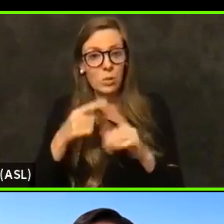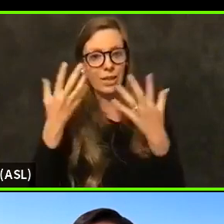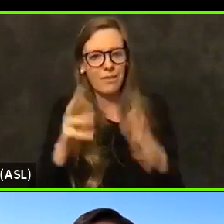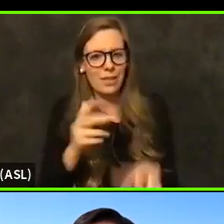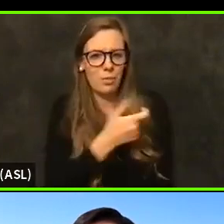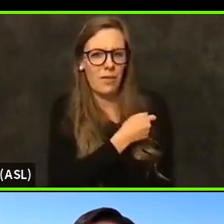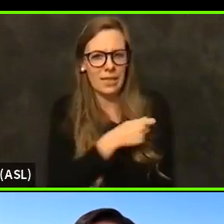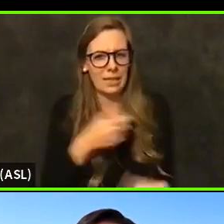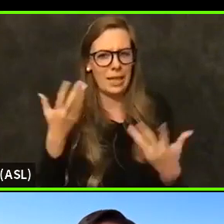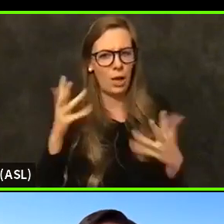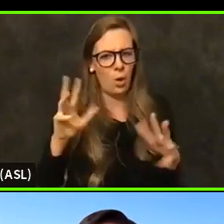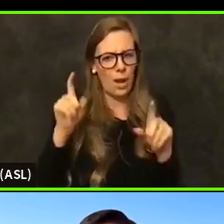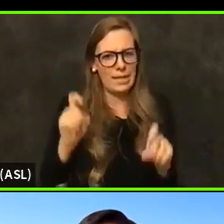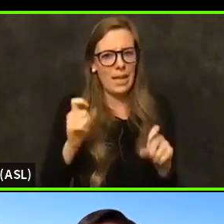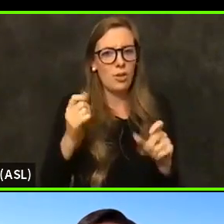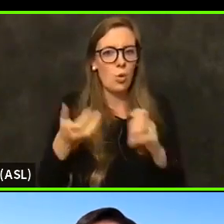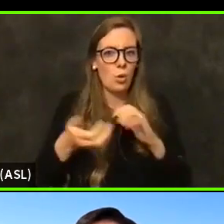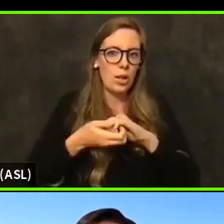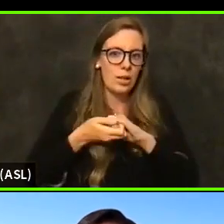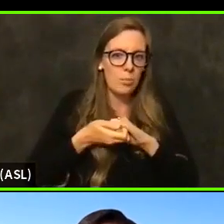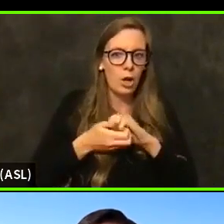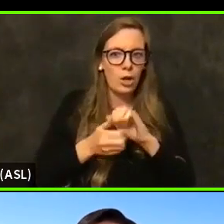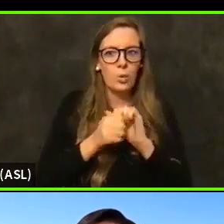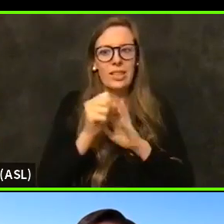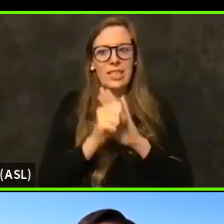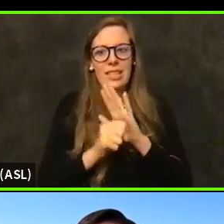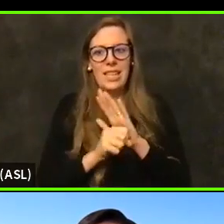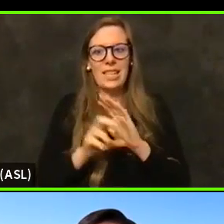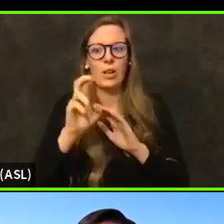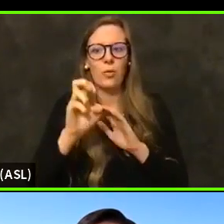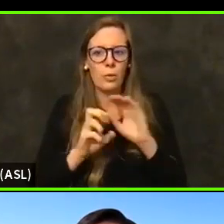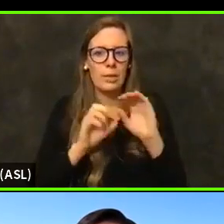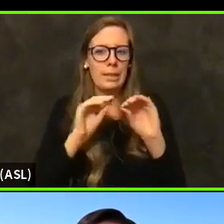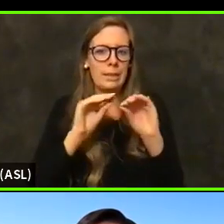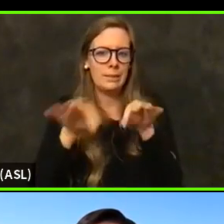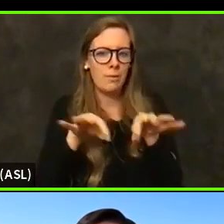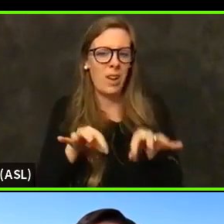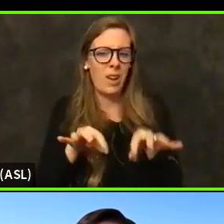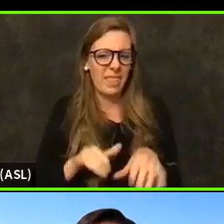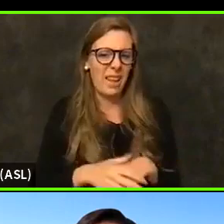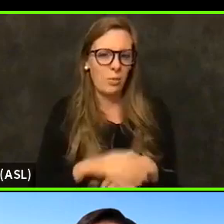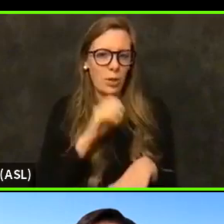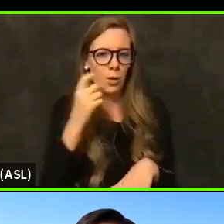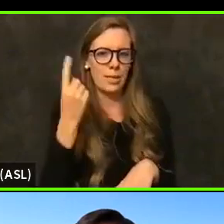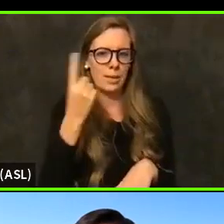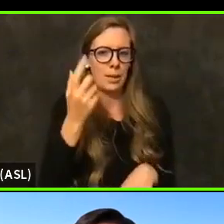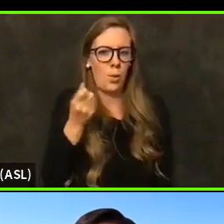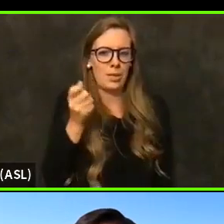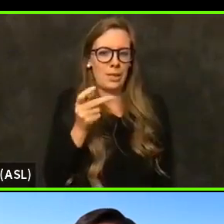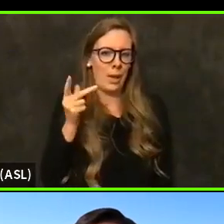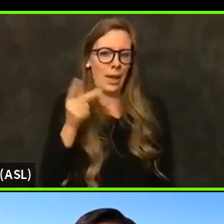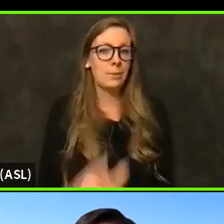And so we're working with the state to kind of redefine that because we don't want that to be something that holds us back in the tears.